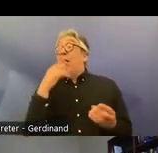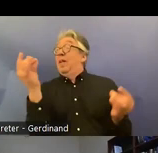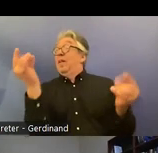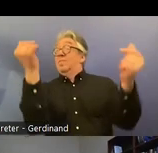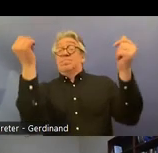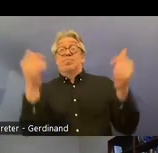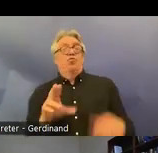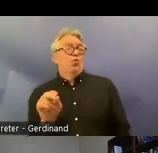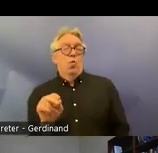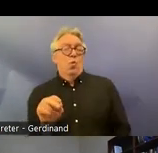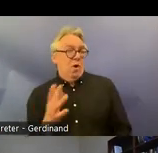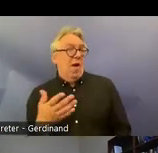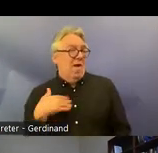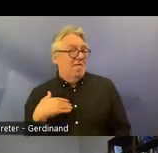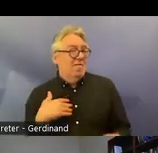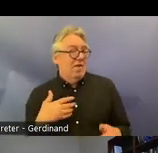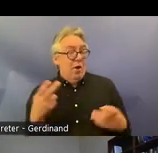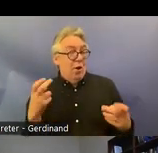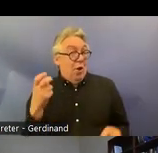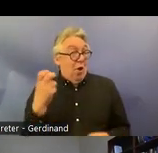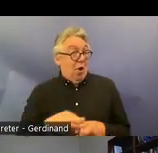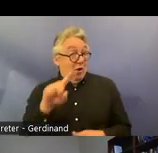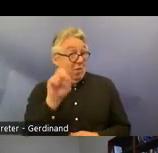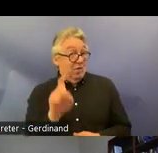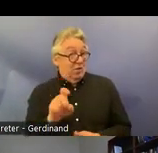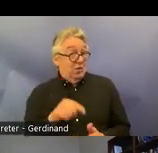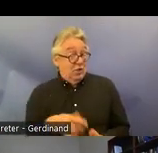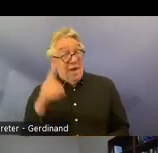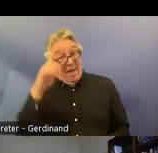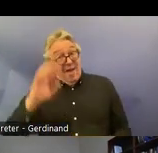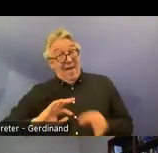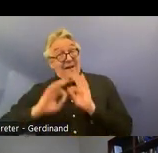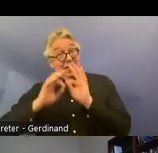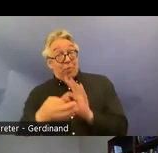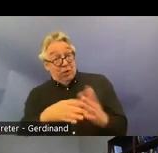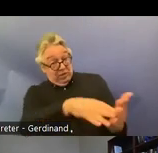questions concerning interpretation of the convention will remain uh regardless